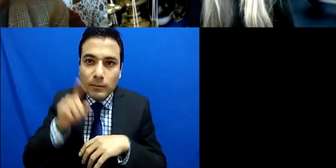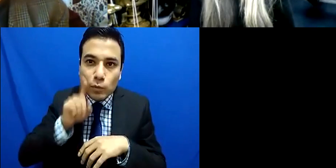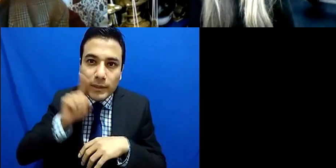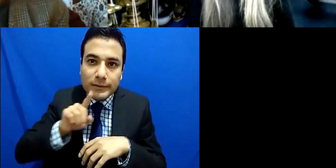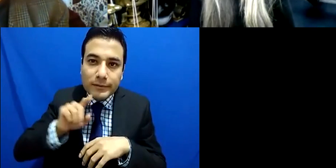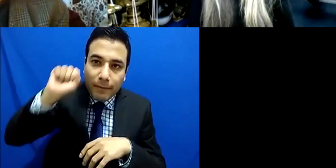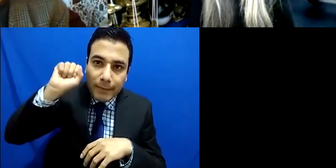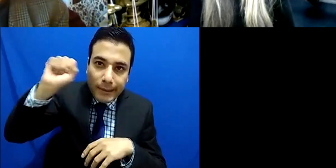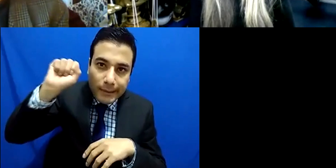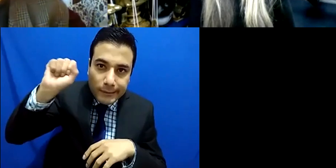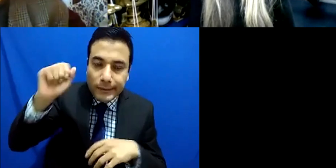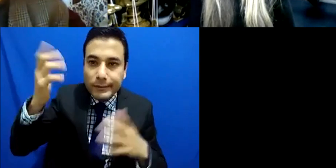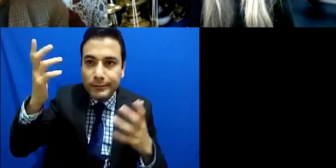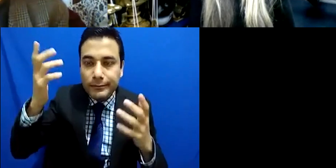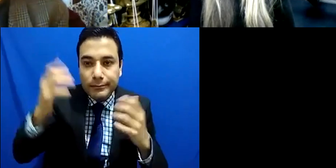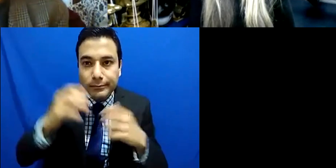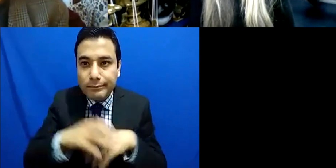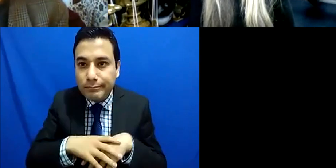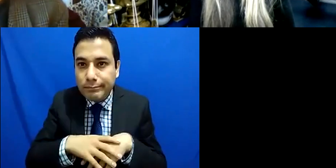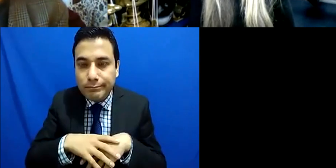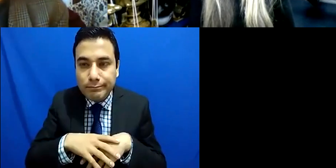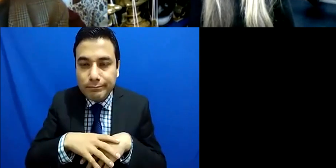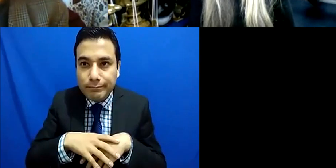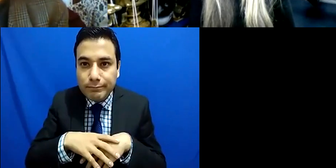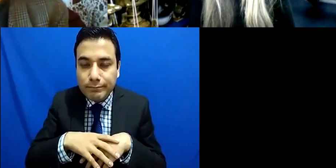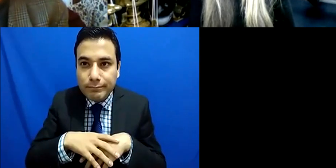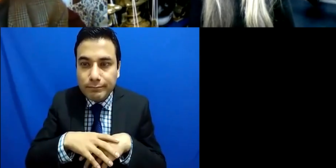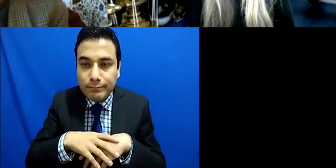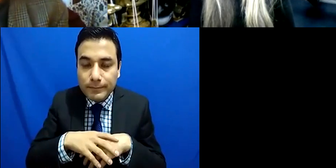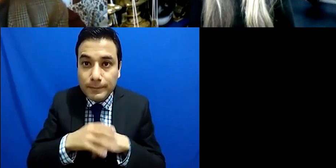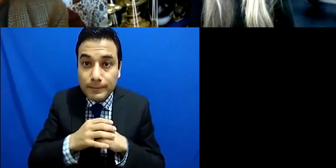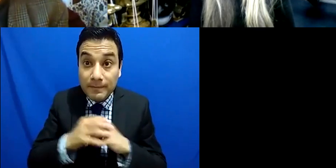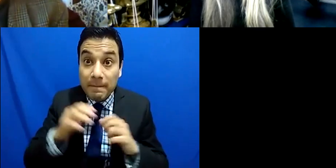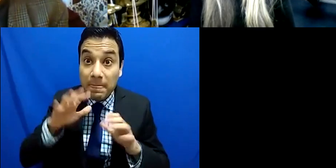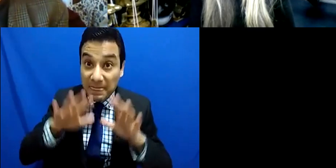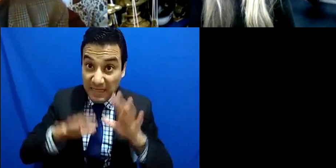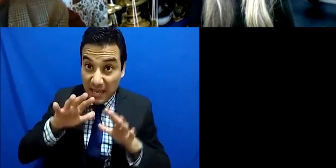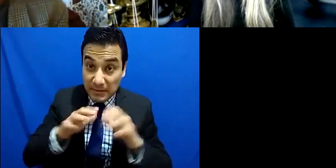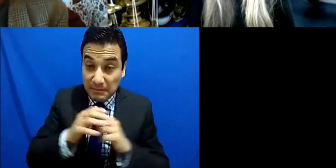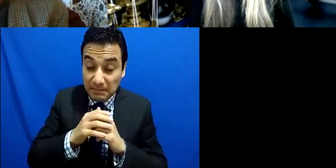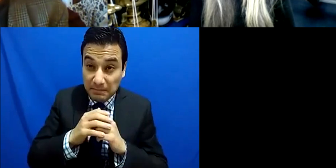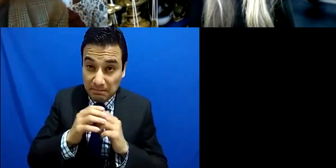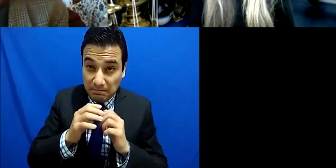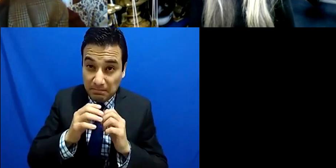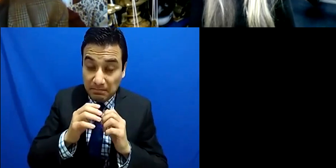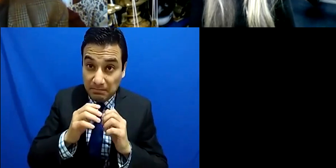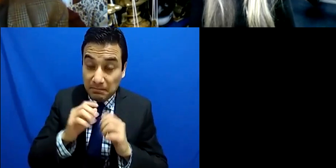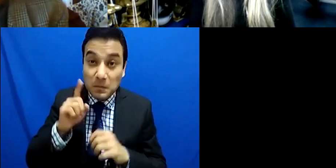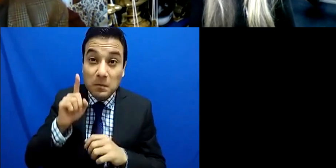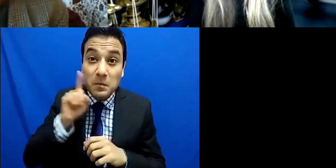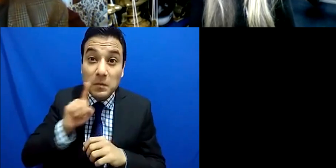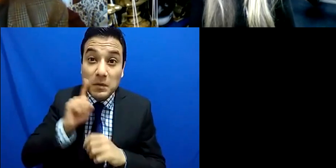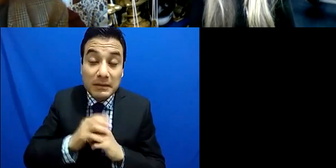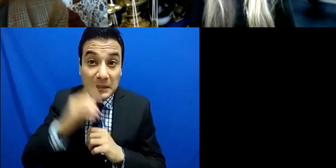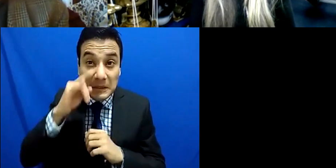they would be quite offended to be offered inclusion and we're wondering whether it should